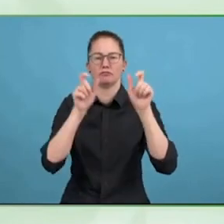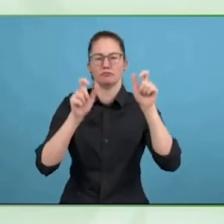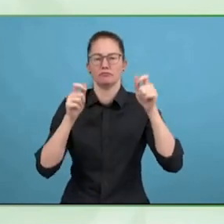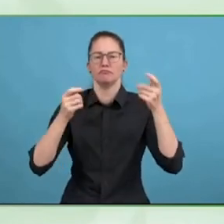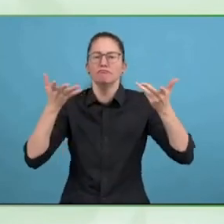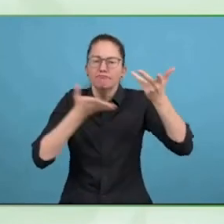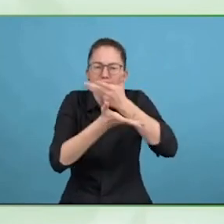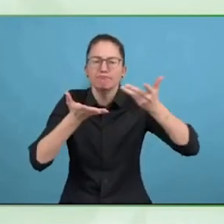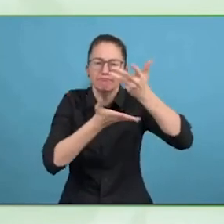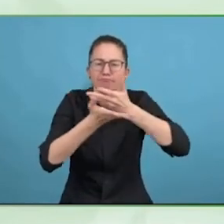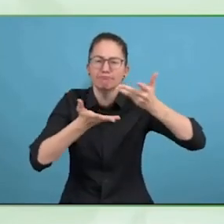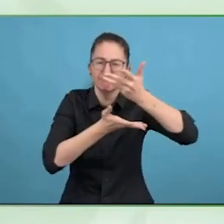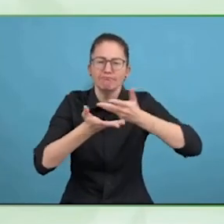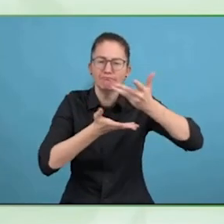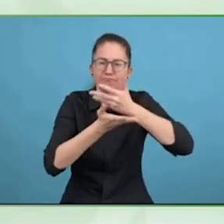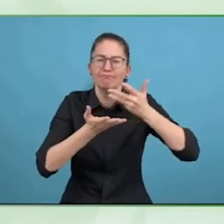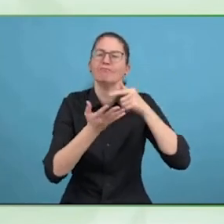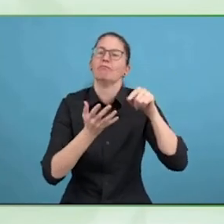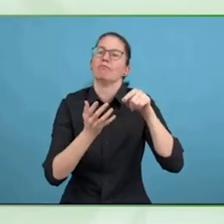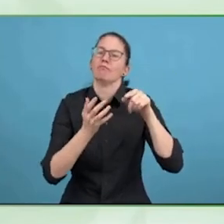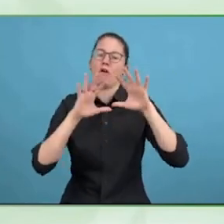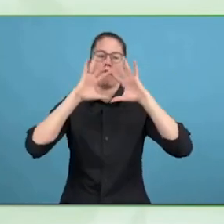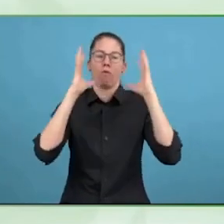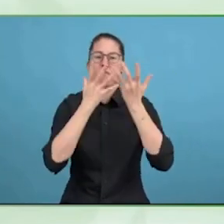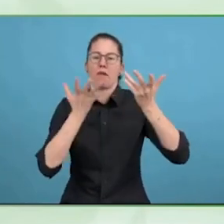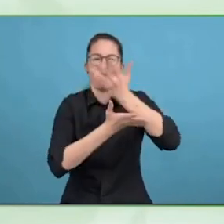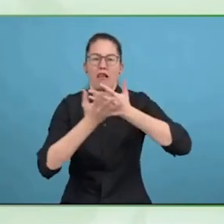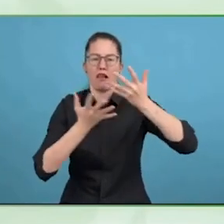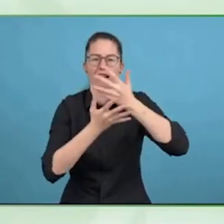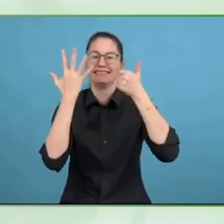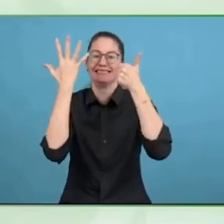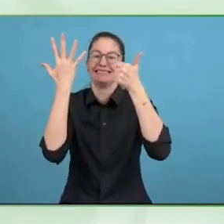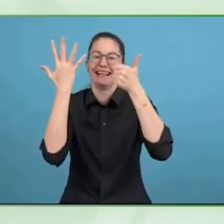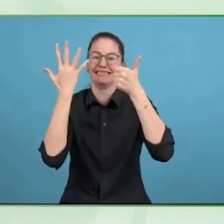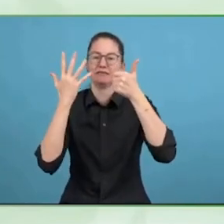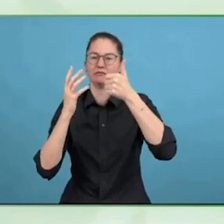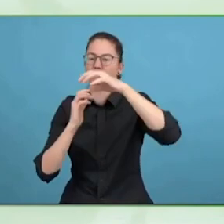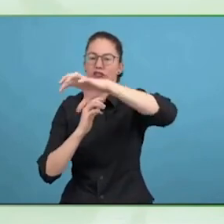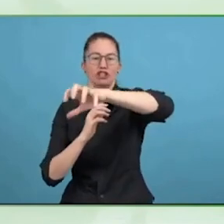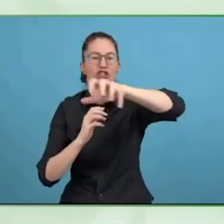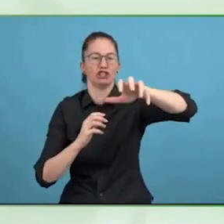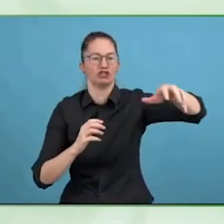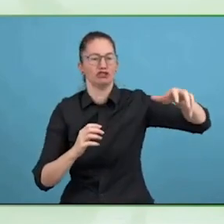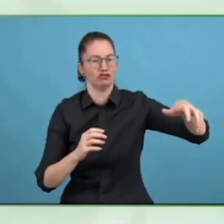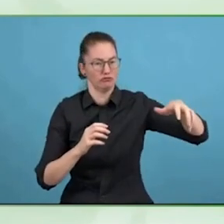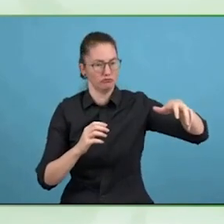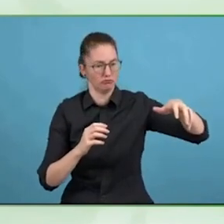emphasise the multisectoral collaboration, and also emphasised